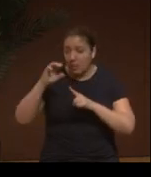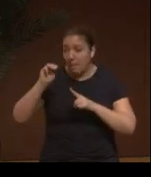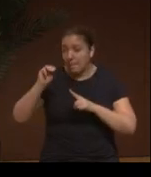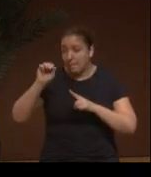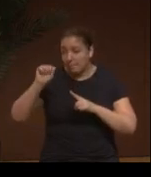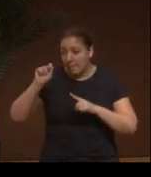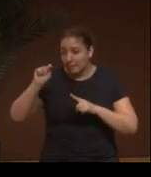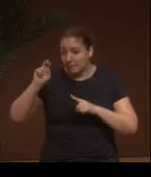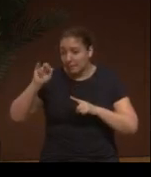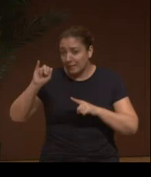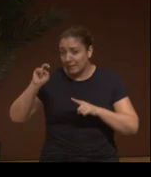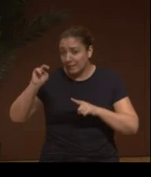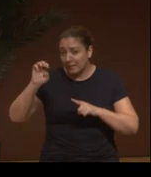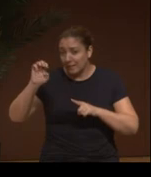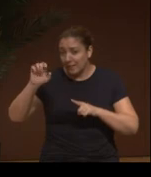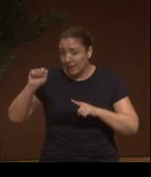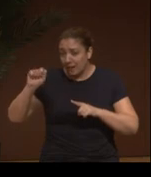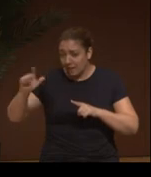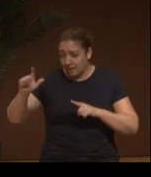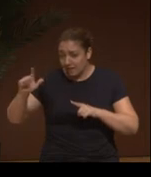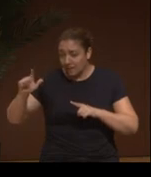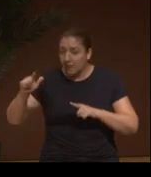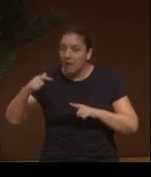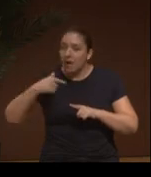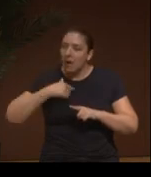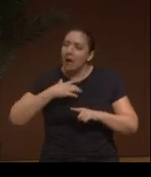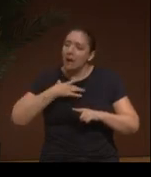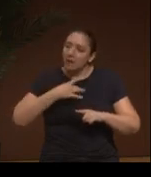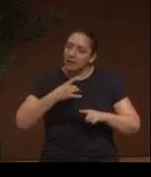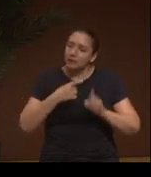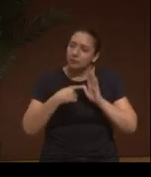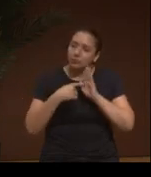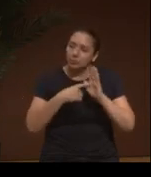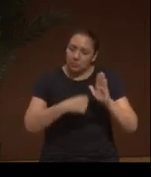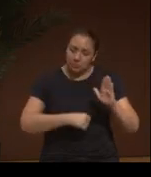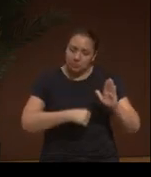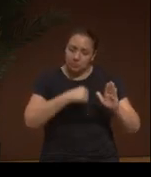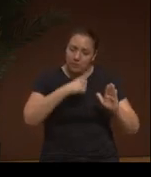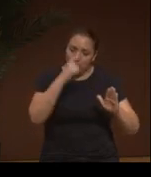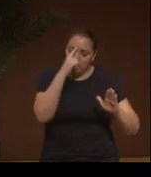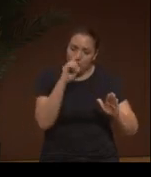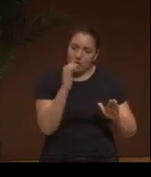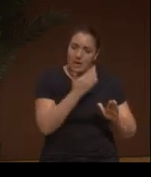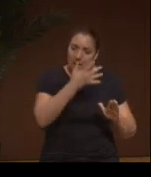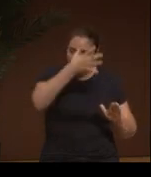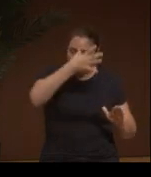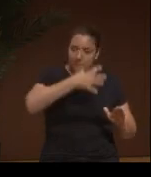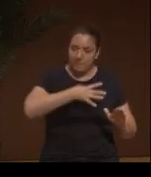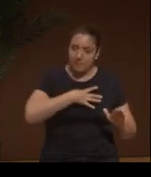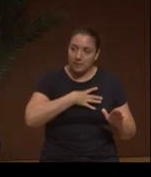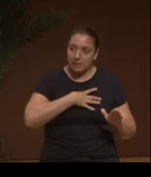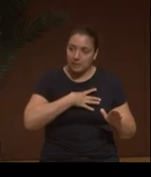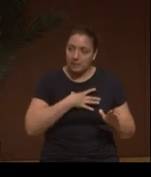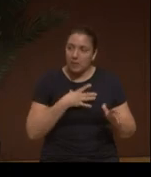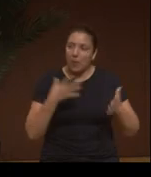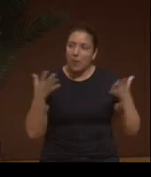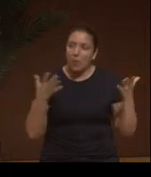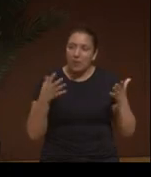I always like to explain that although we come from a matrilineal culture,